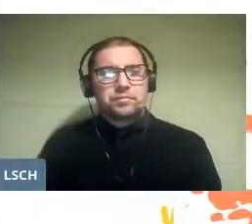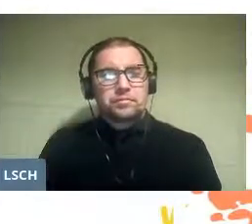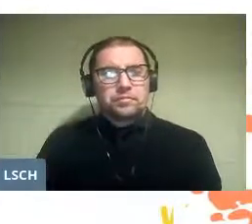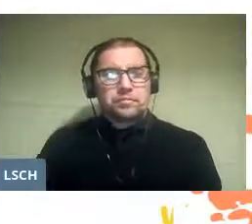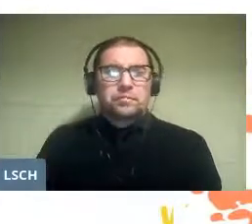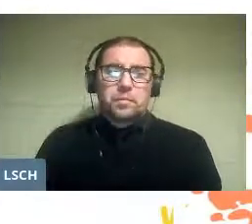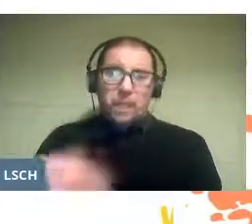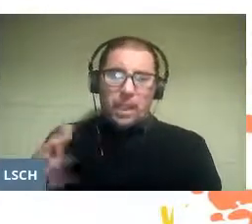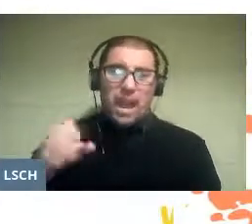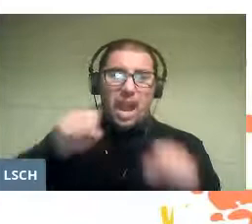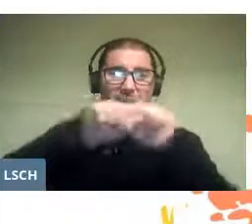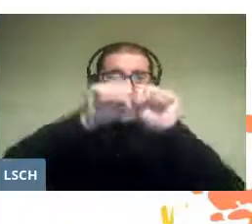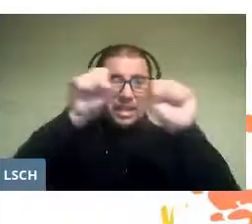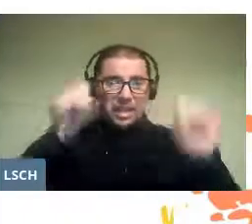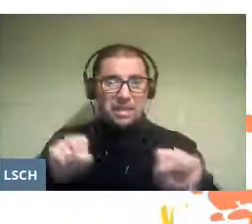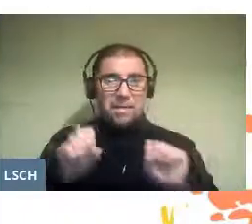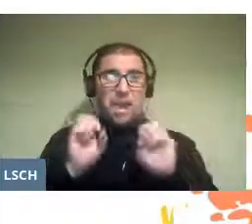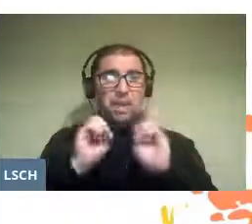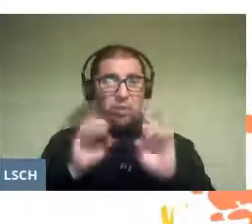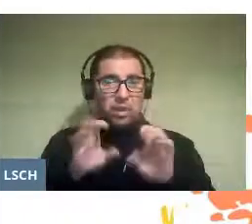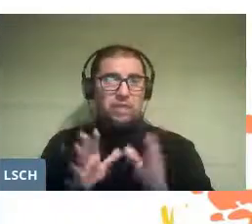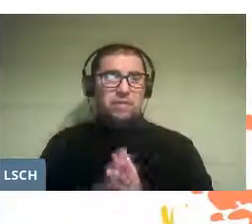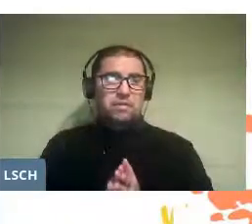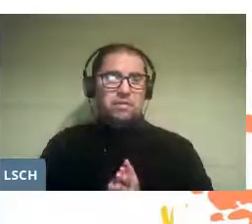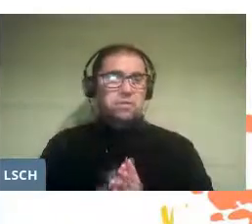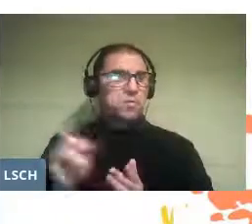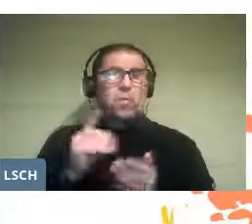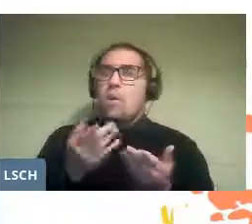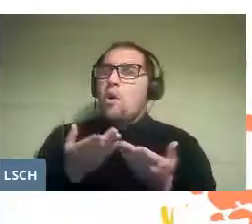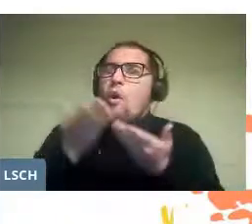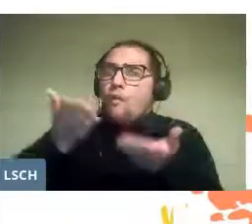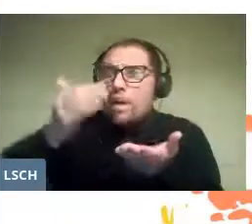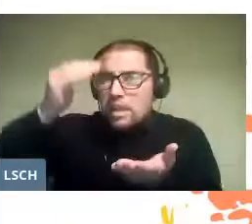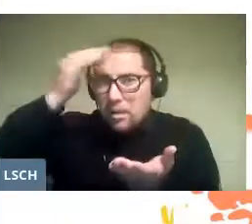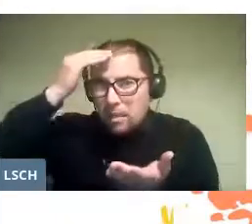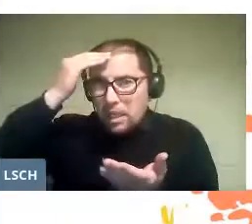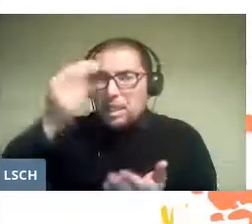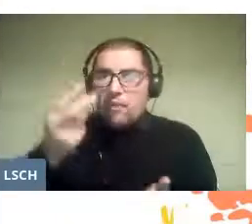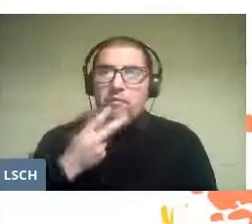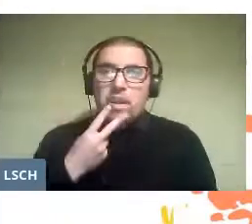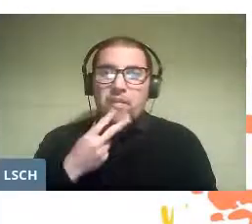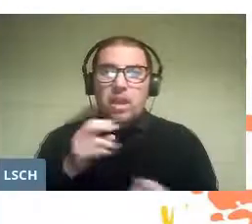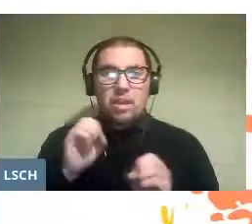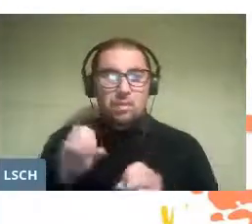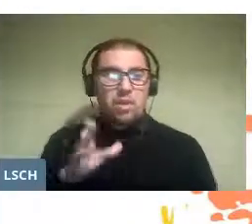The education system does not offer living experiences that make the passage